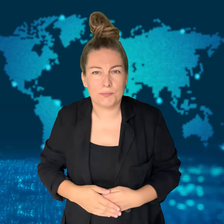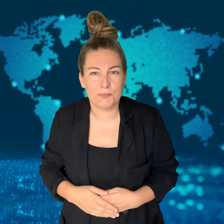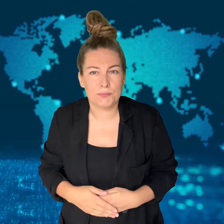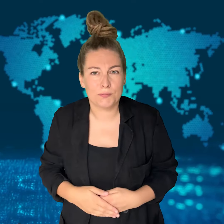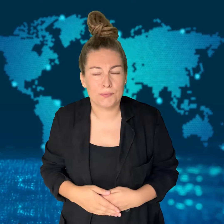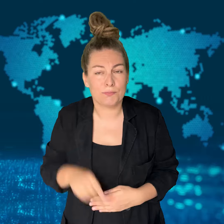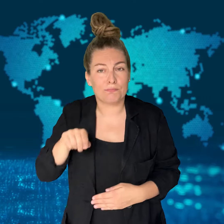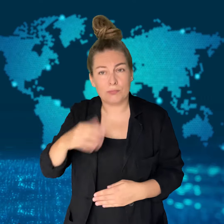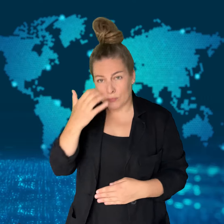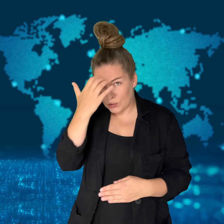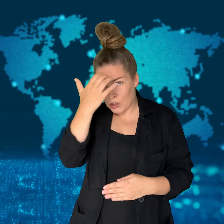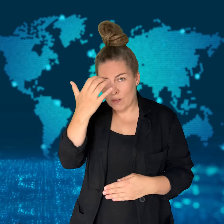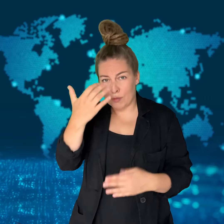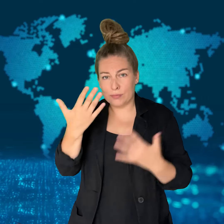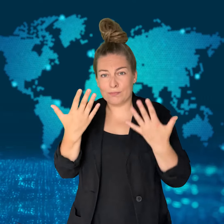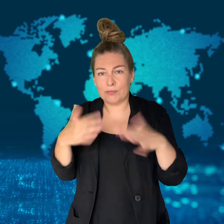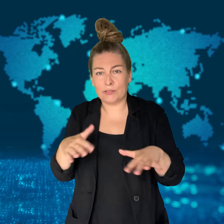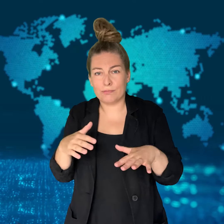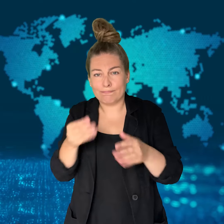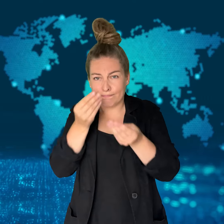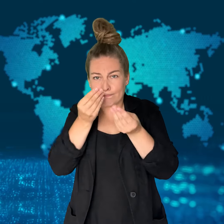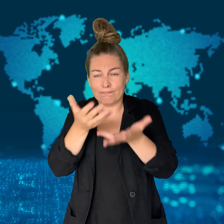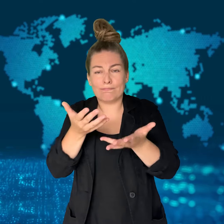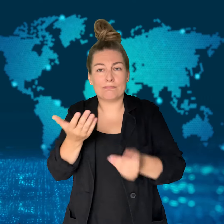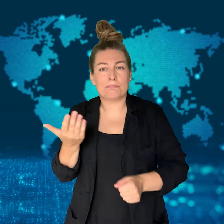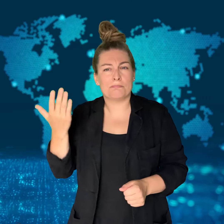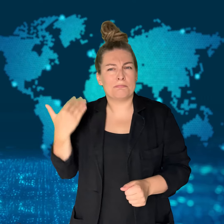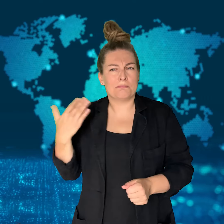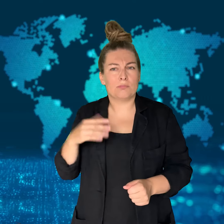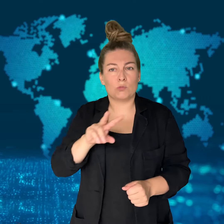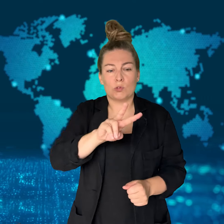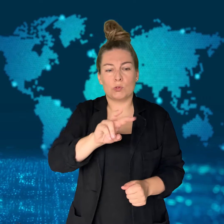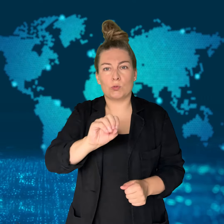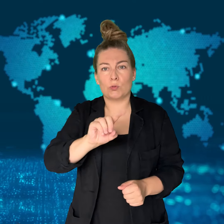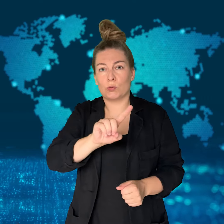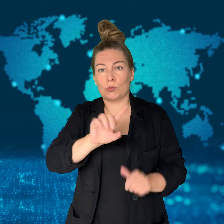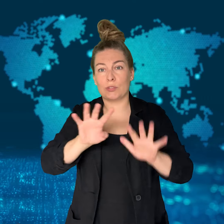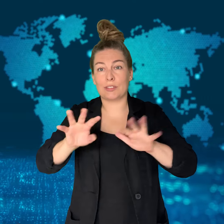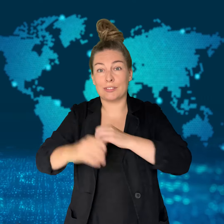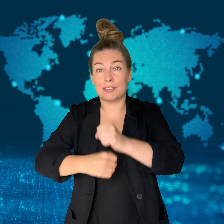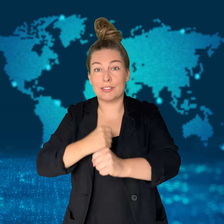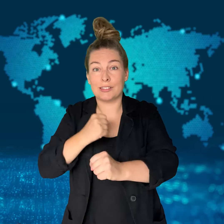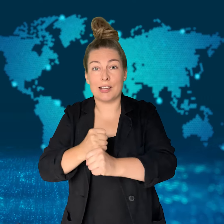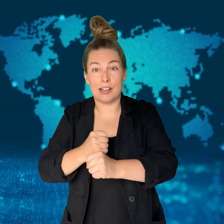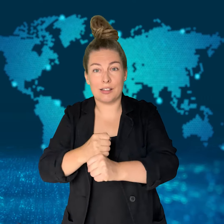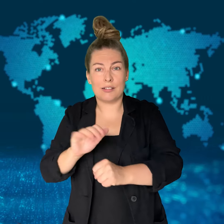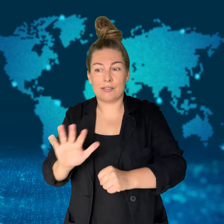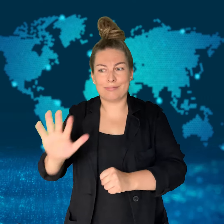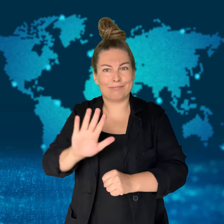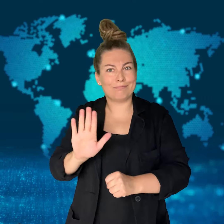as well as being one of the "largest meth consumer markets in the world,"